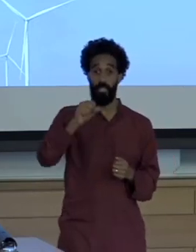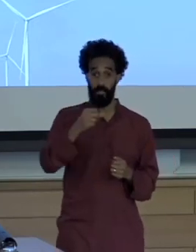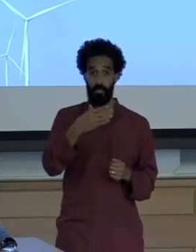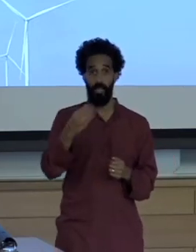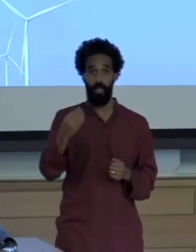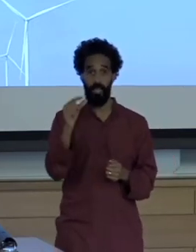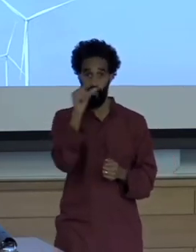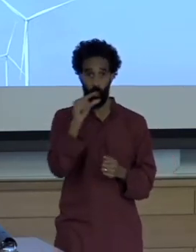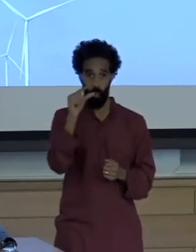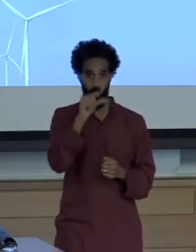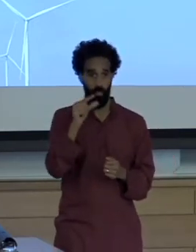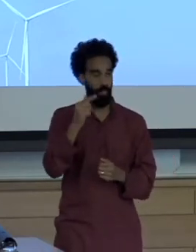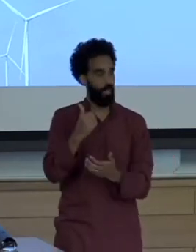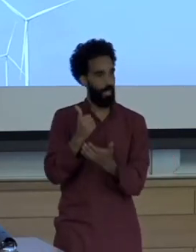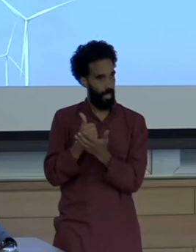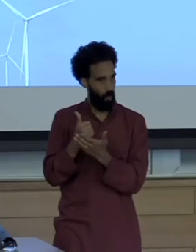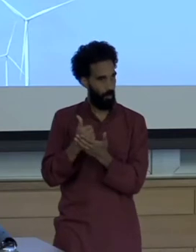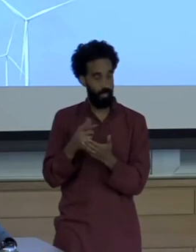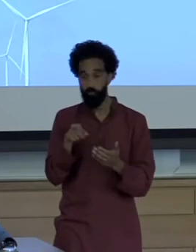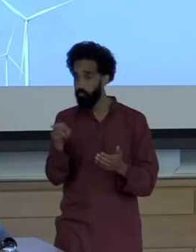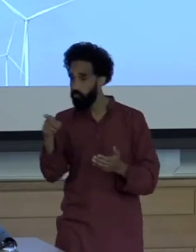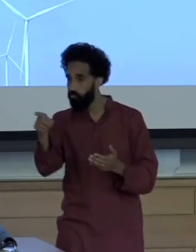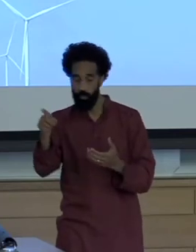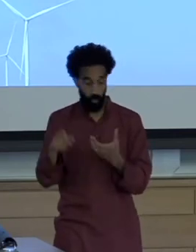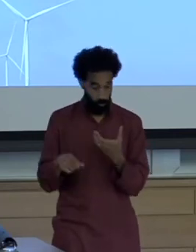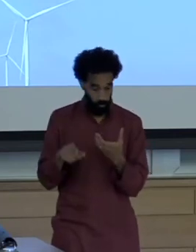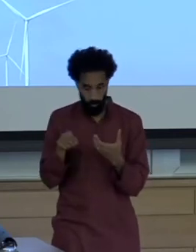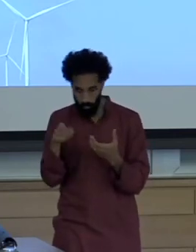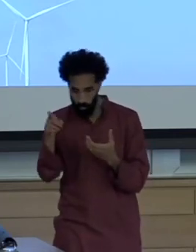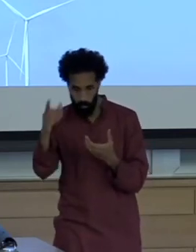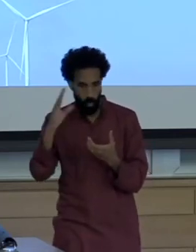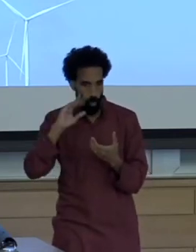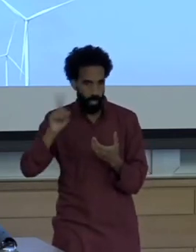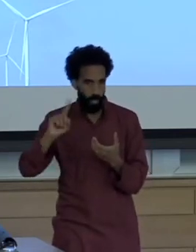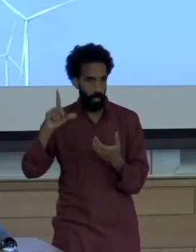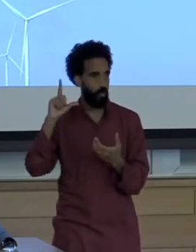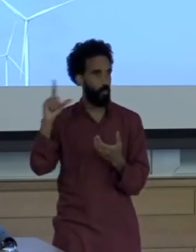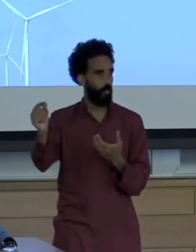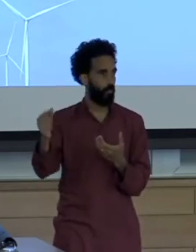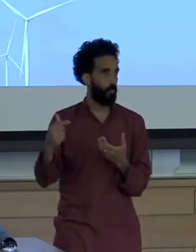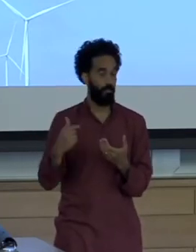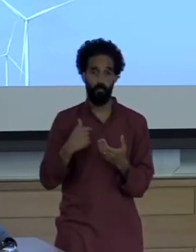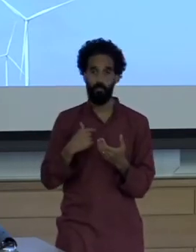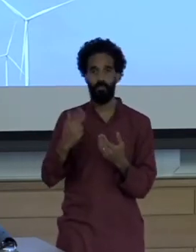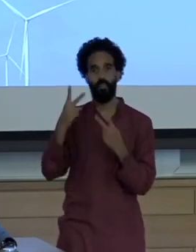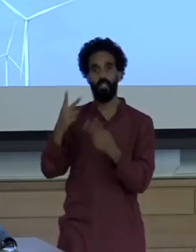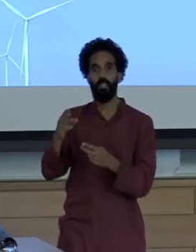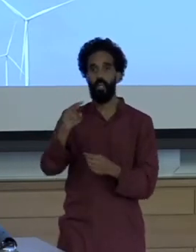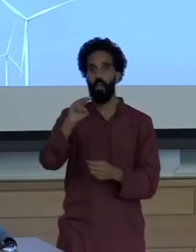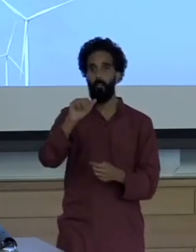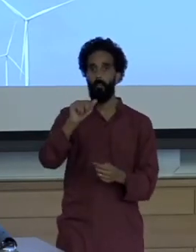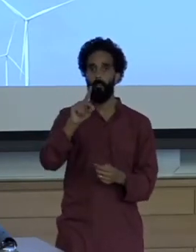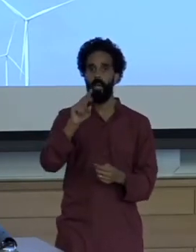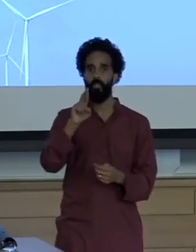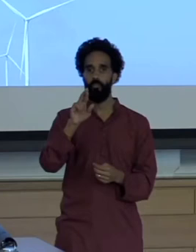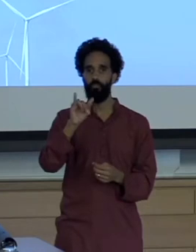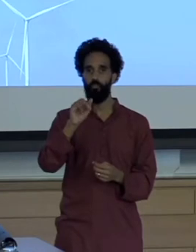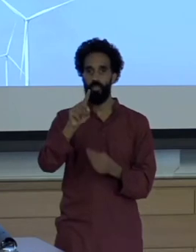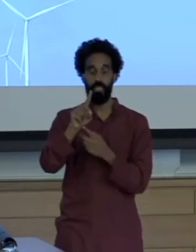Including my hotel and plaza de espana I don't know who's here has been to Madrid, but outside our hotel window